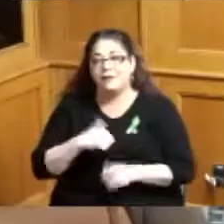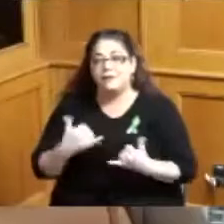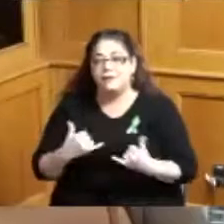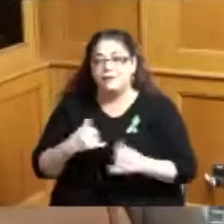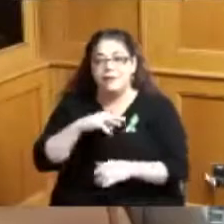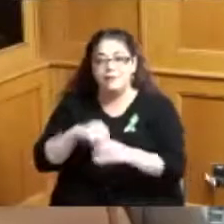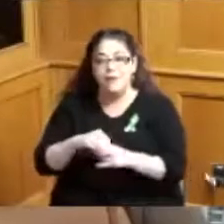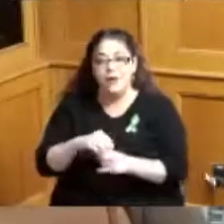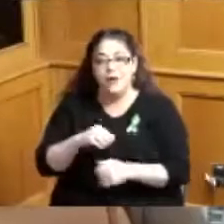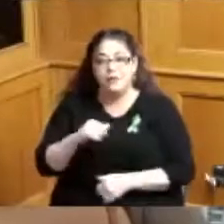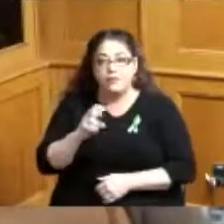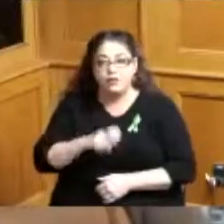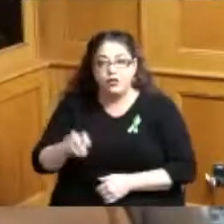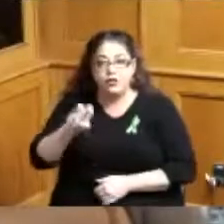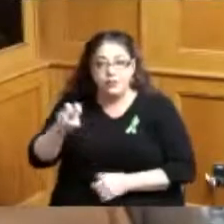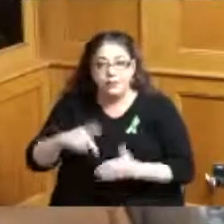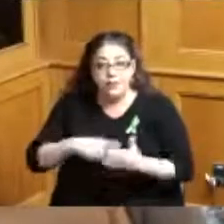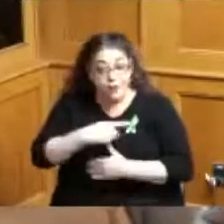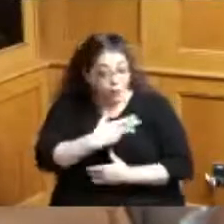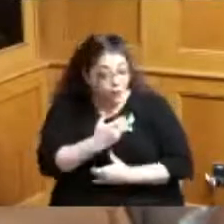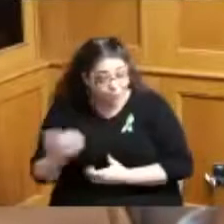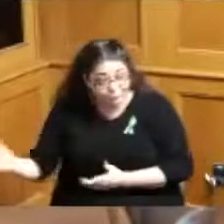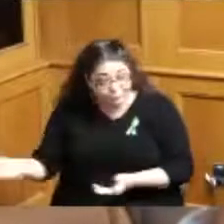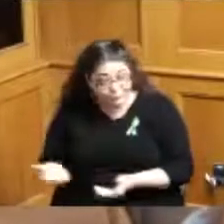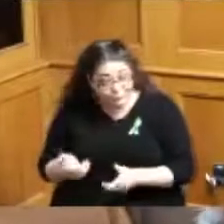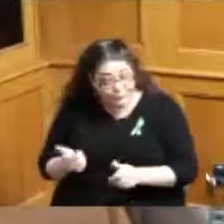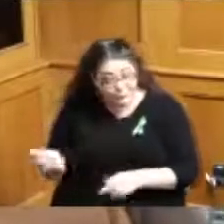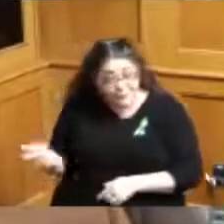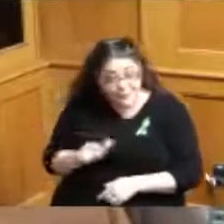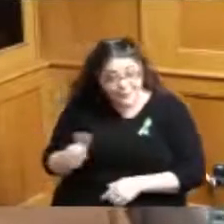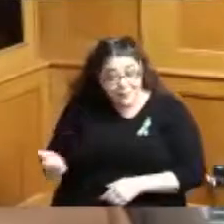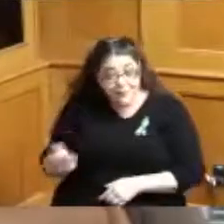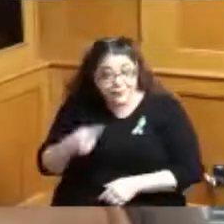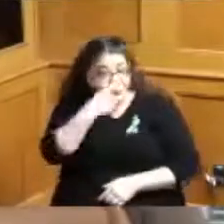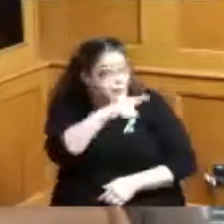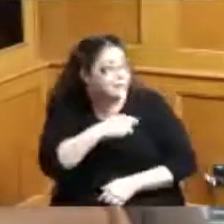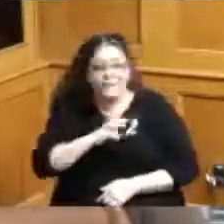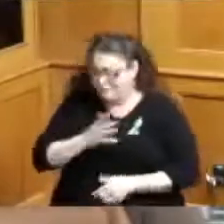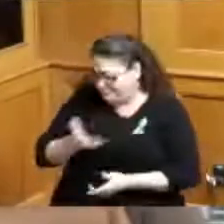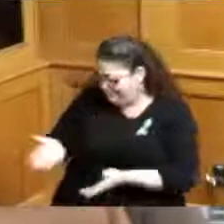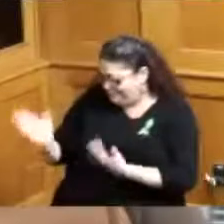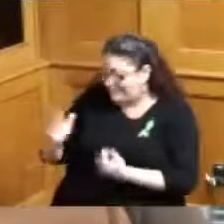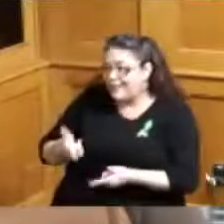want to come up and introduce yourself if that's okay sure that's fine thank you that's great